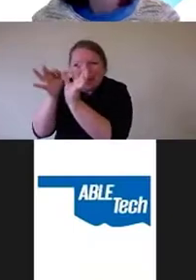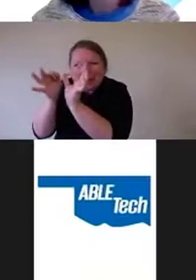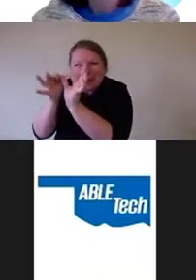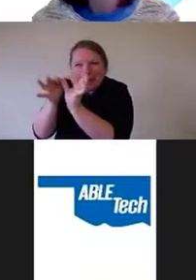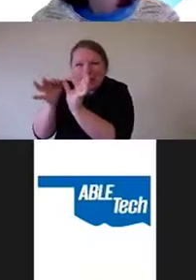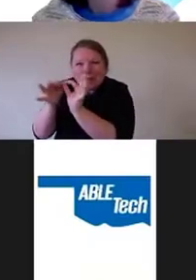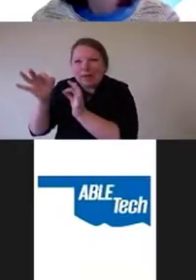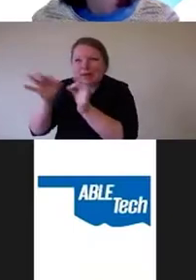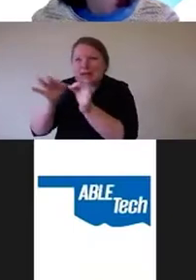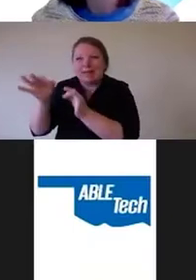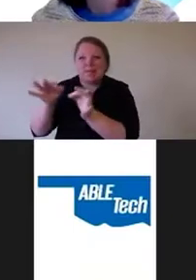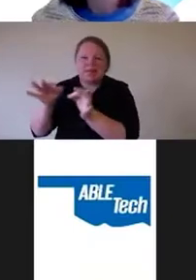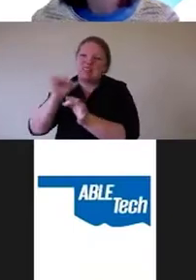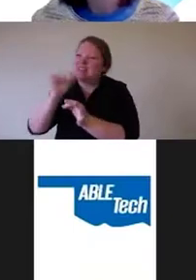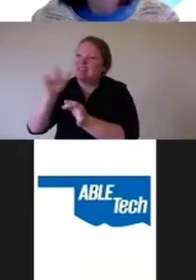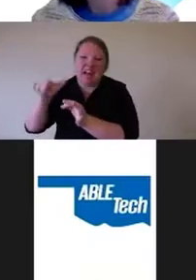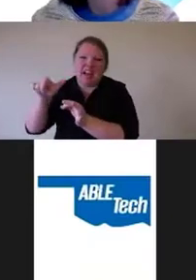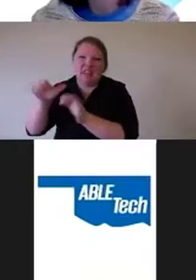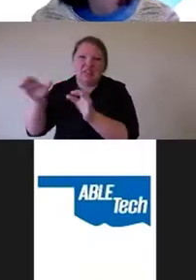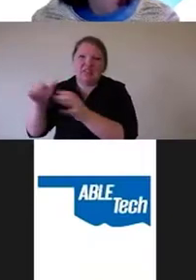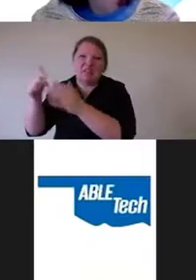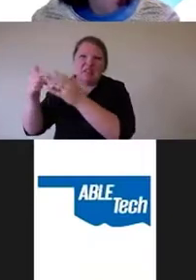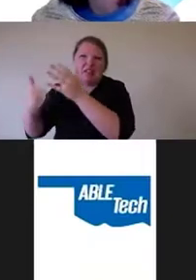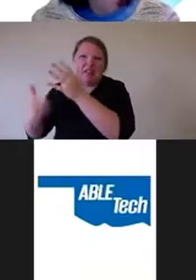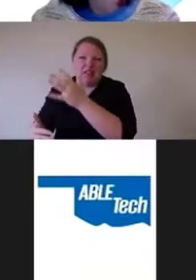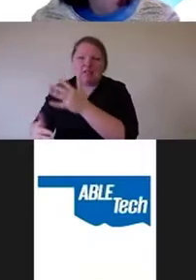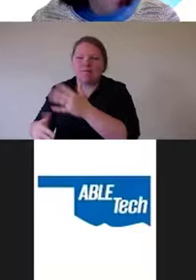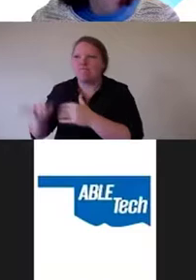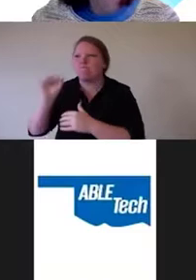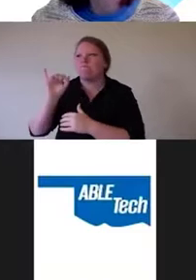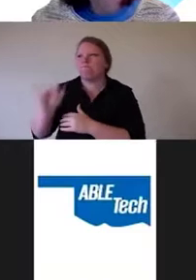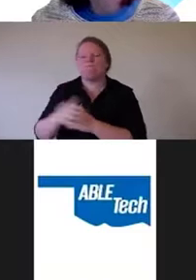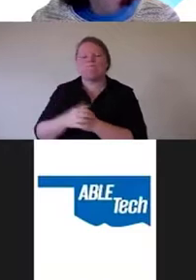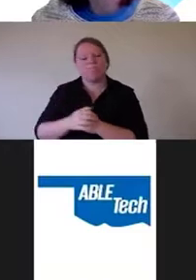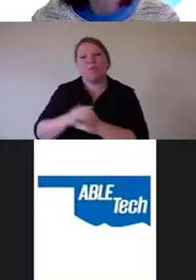But that would send a very strong message to the business community